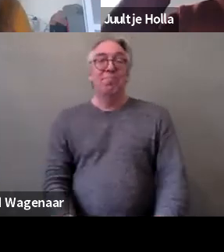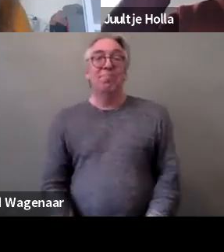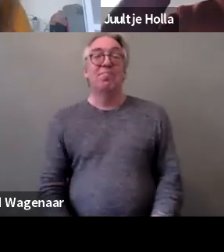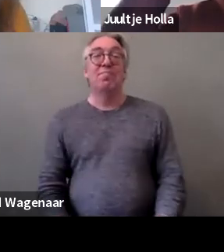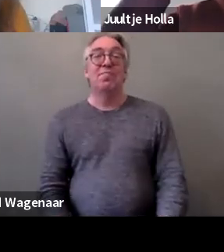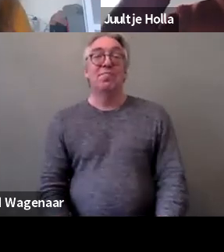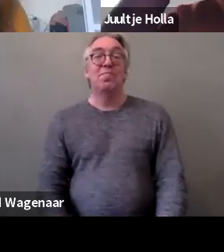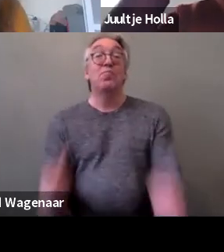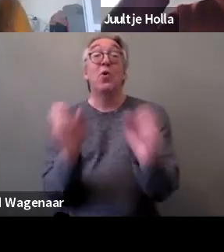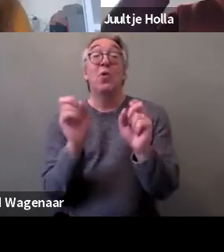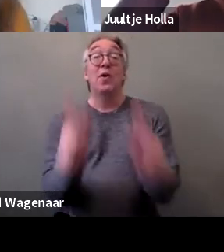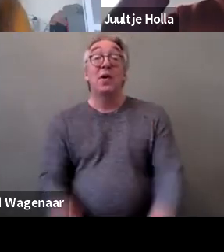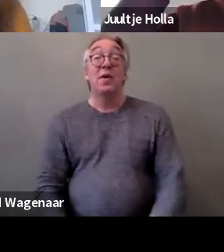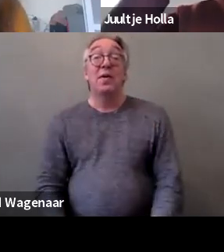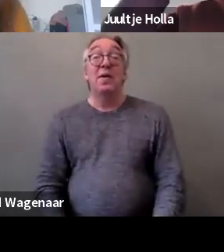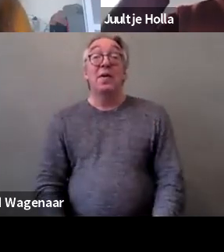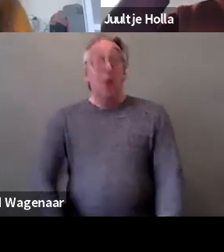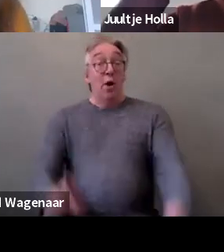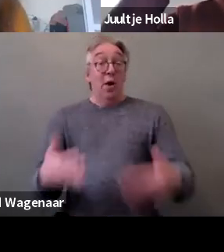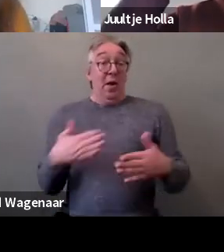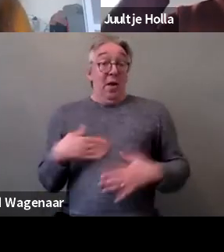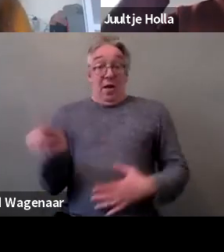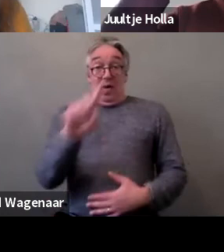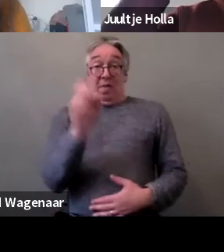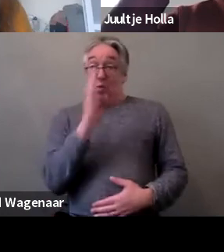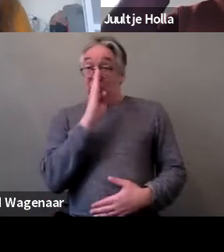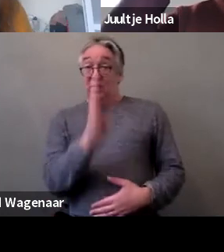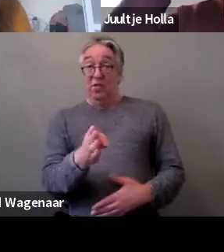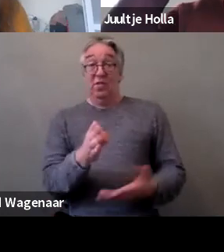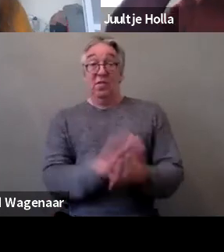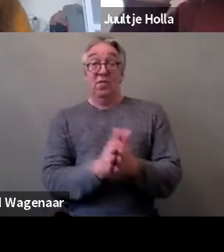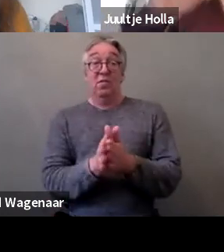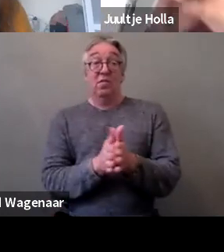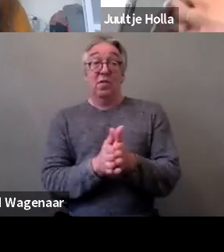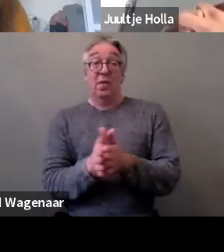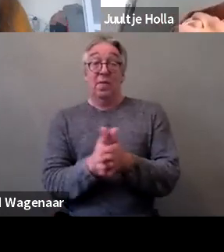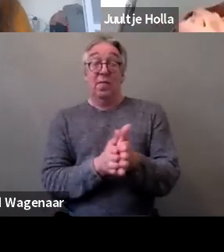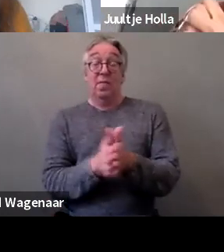Okay, so my question is that seems that over the years